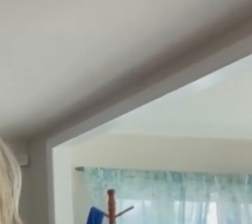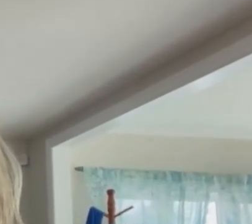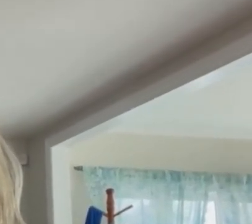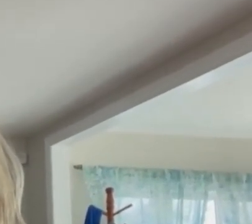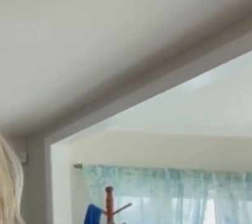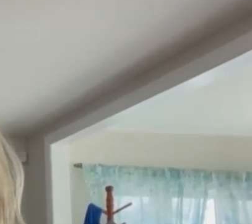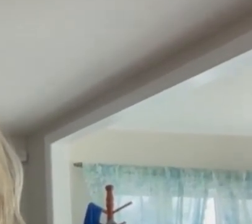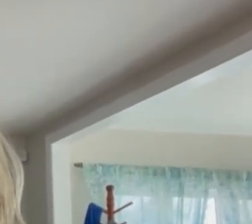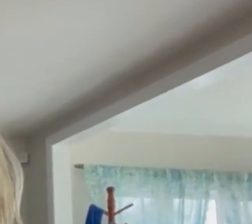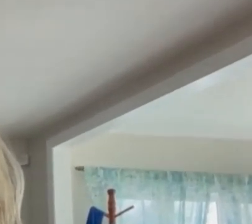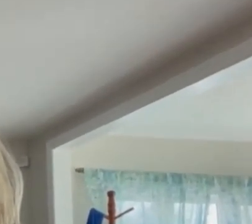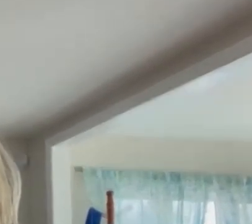Woo hoo to you!